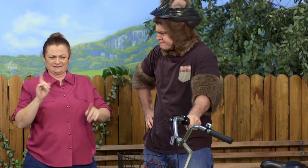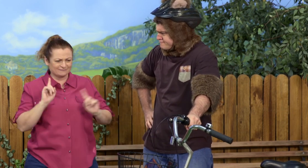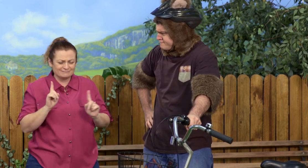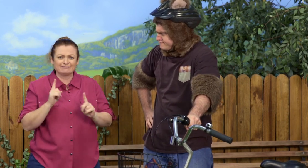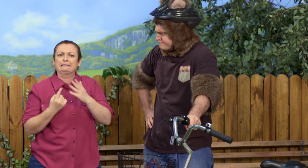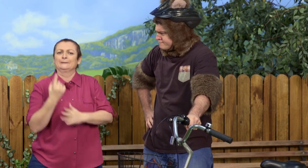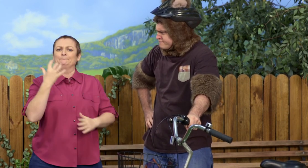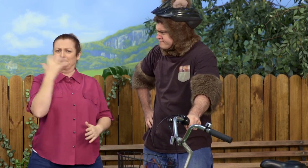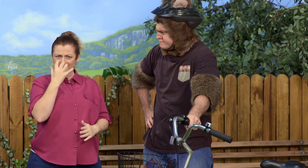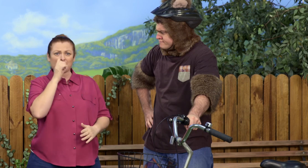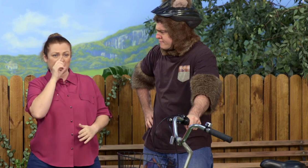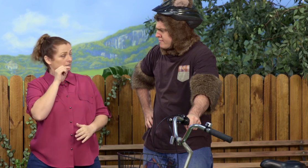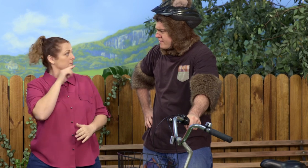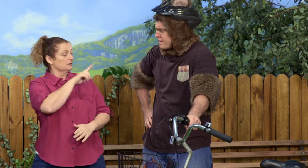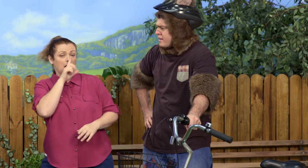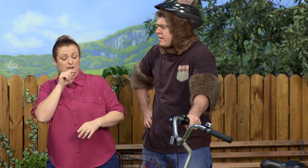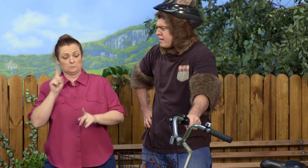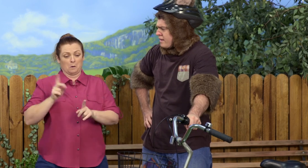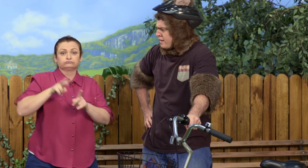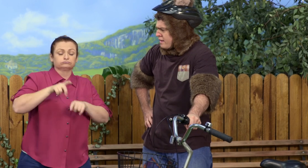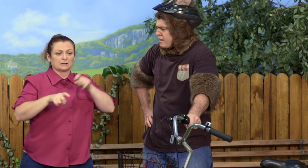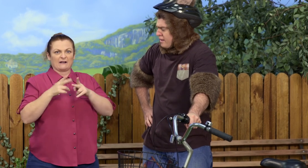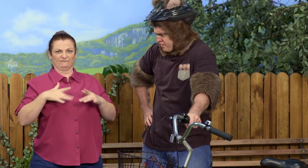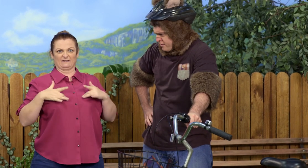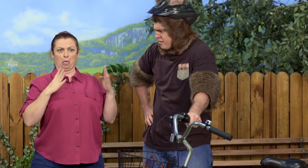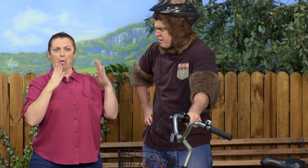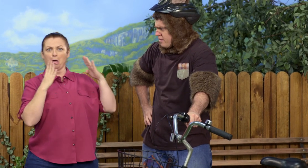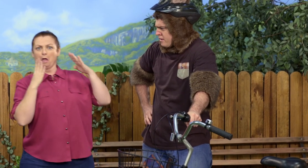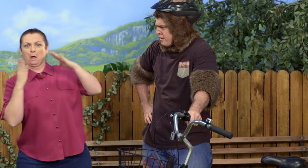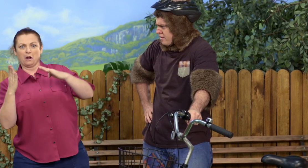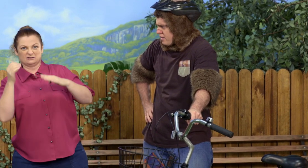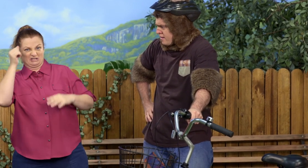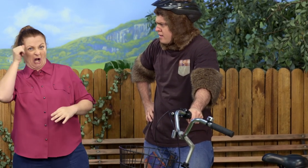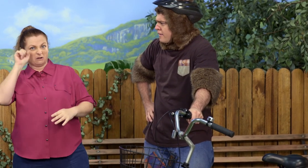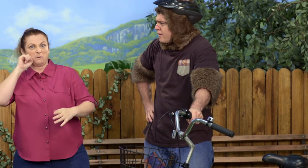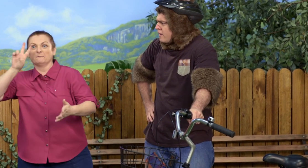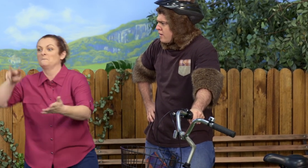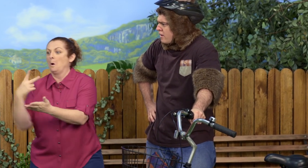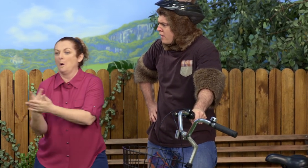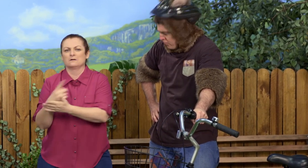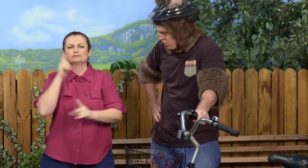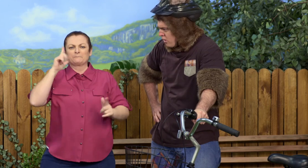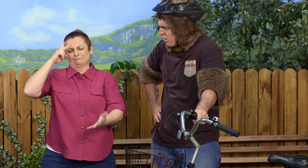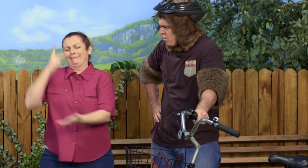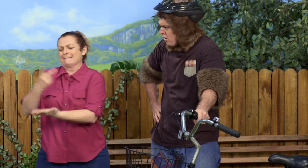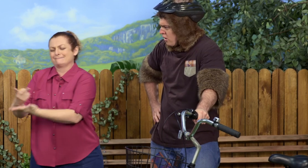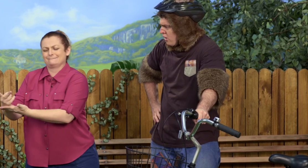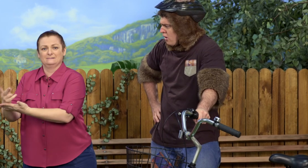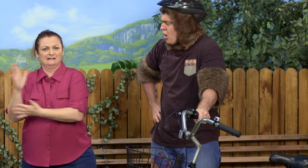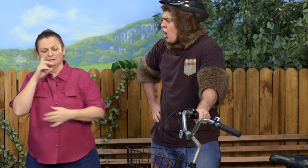And the mistake could be you falling off your bike. If you feel the bike tilt, that means you might fall off.